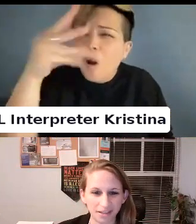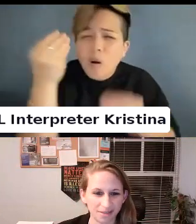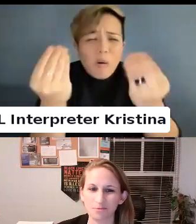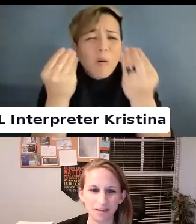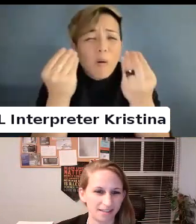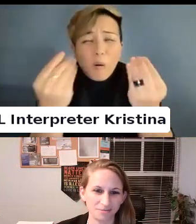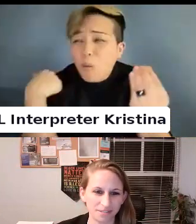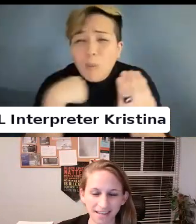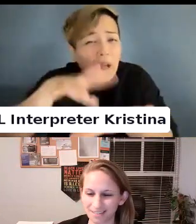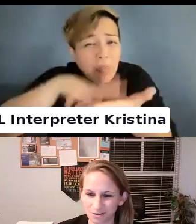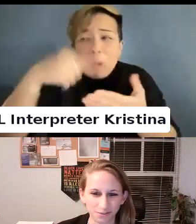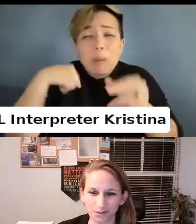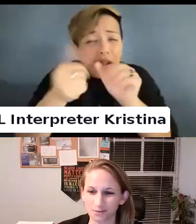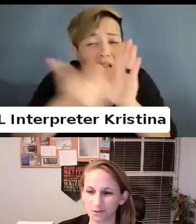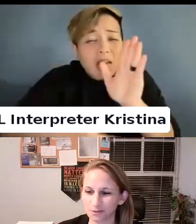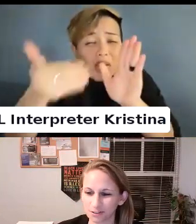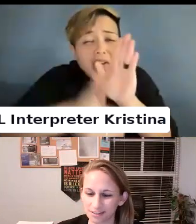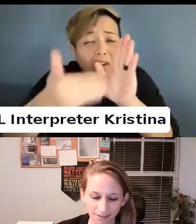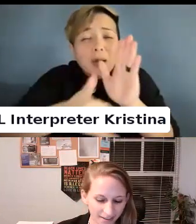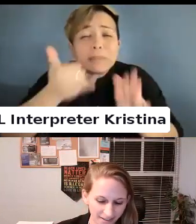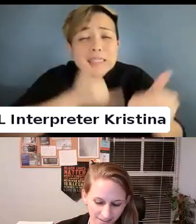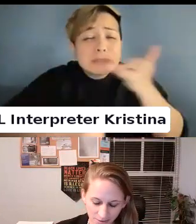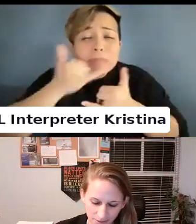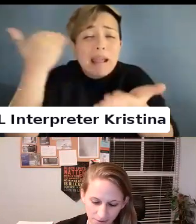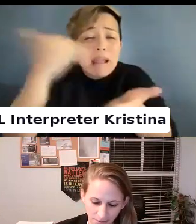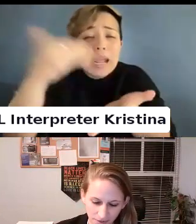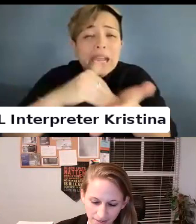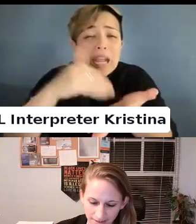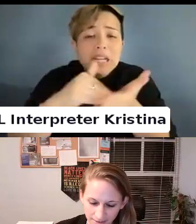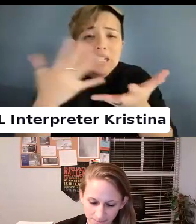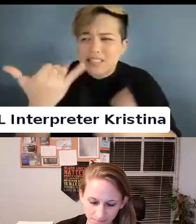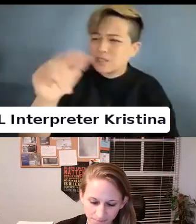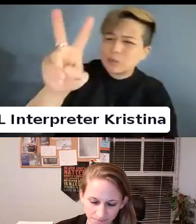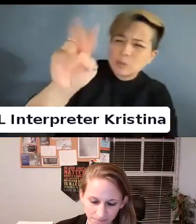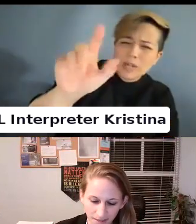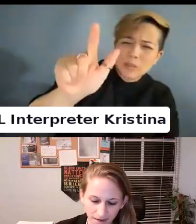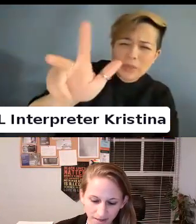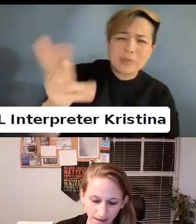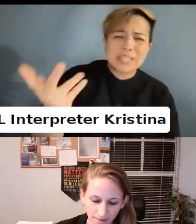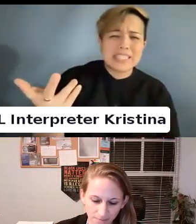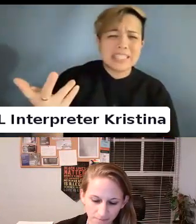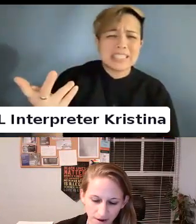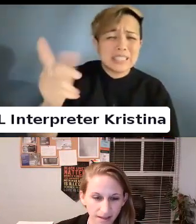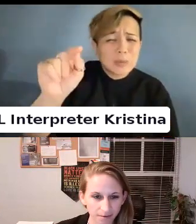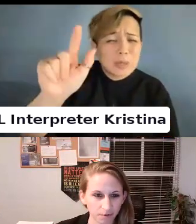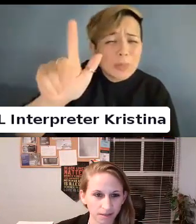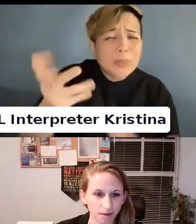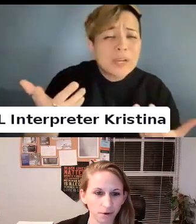How do we keep repeating these mistakes over and over?